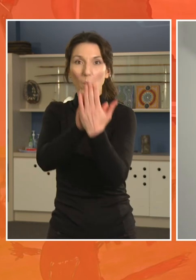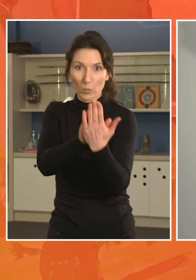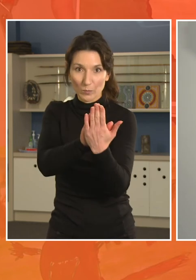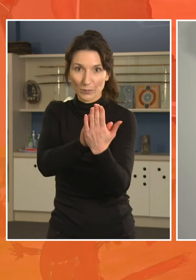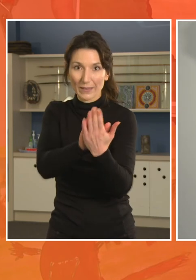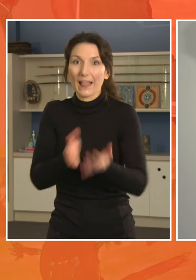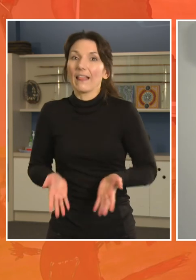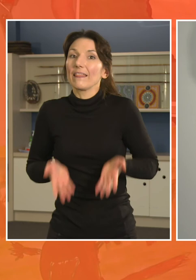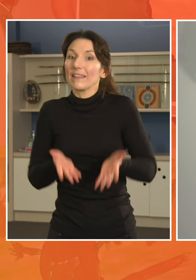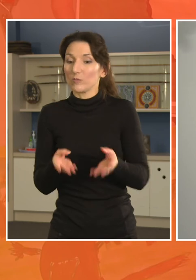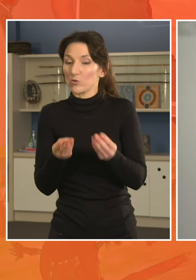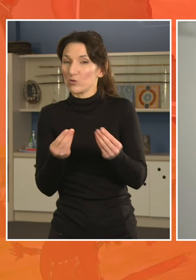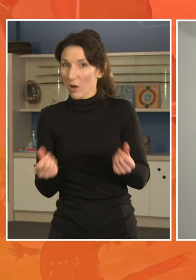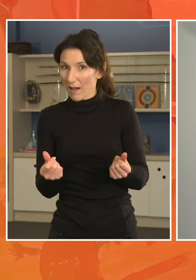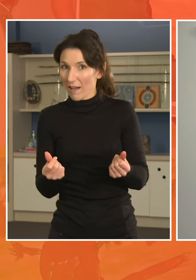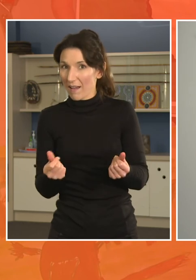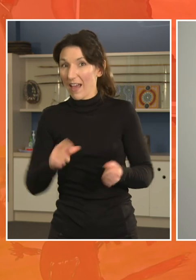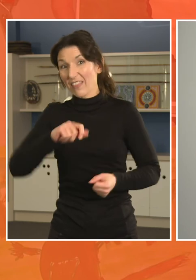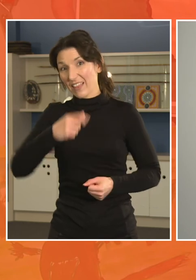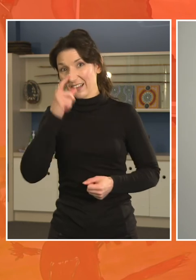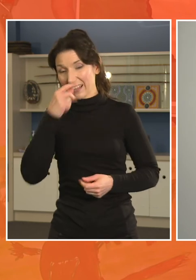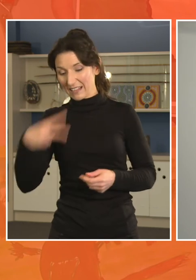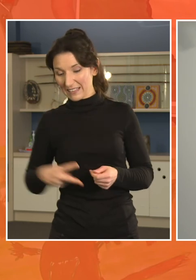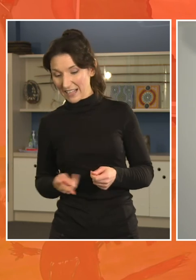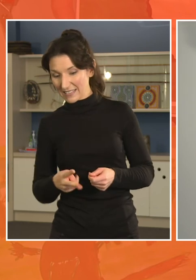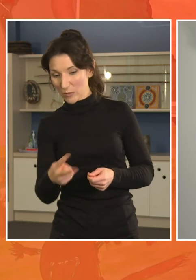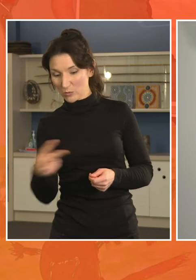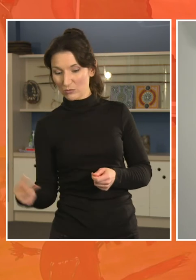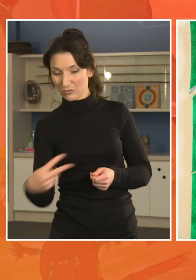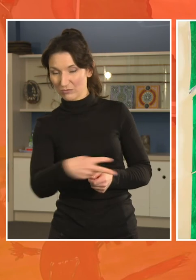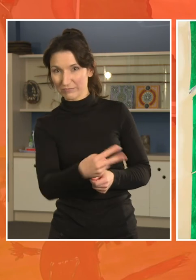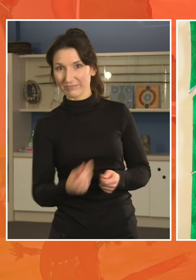well and then you can cut out your pieces with a pair of scissors. Have fun